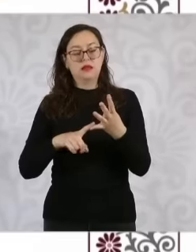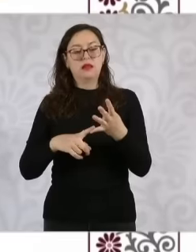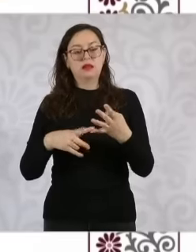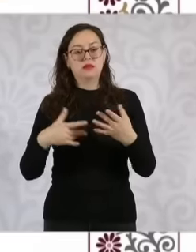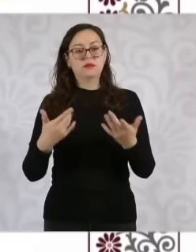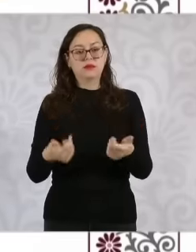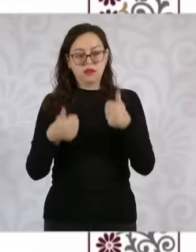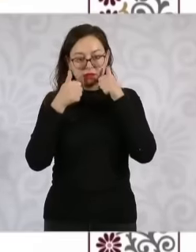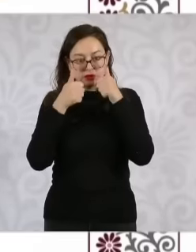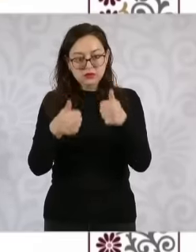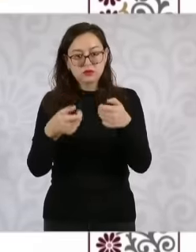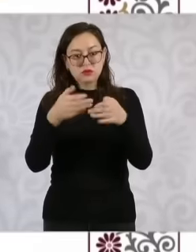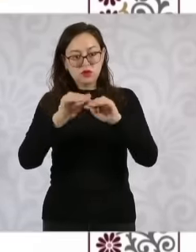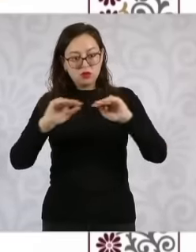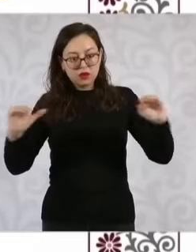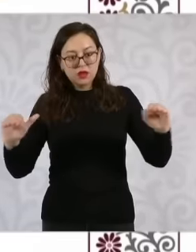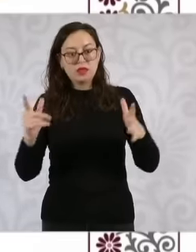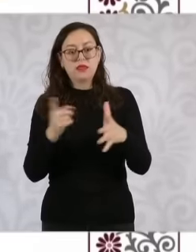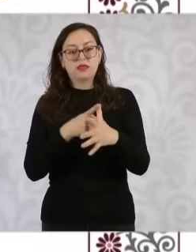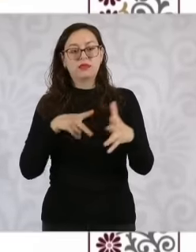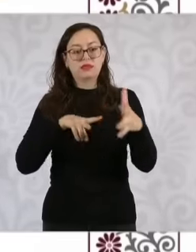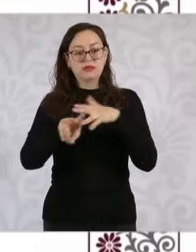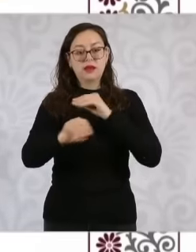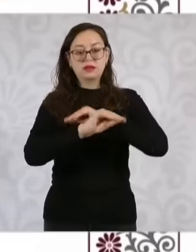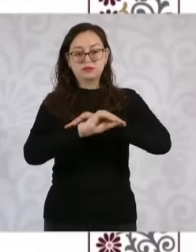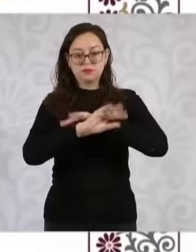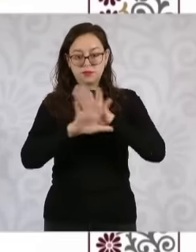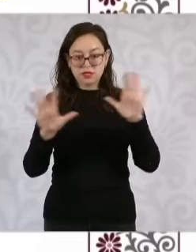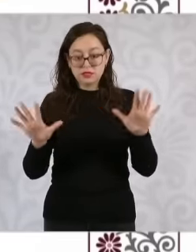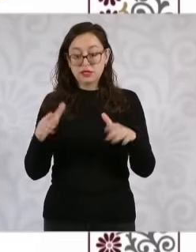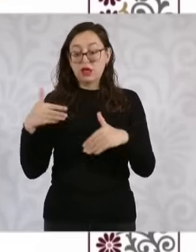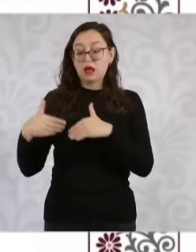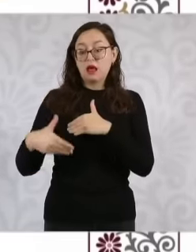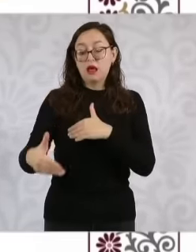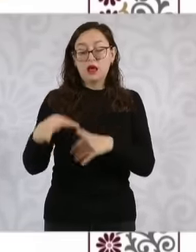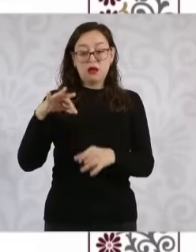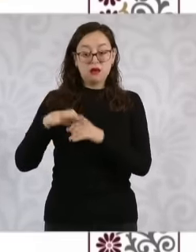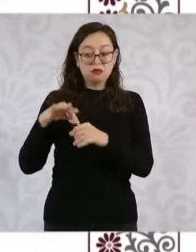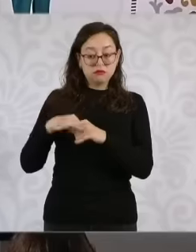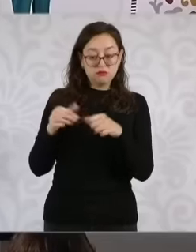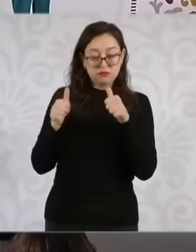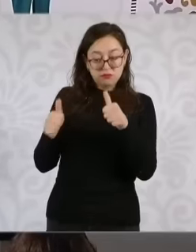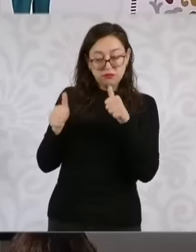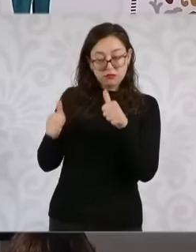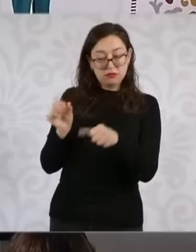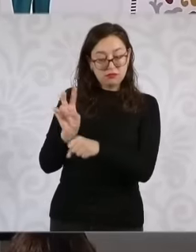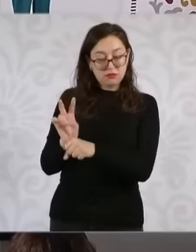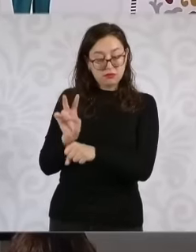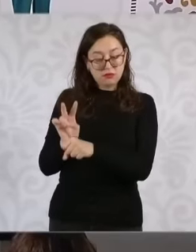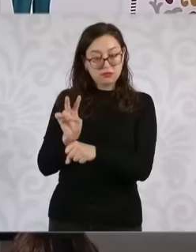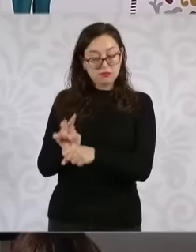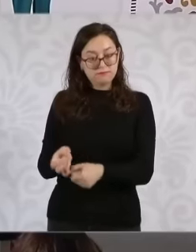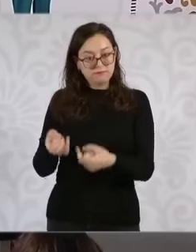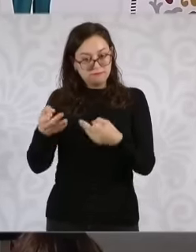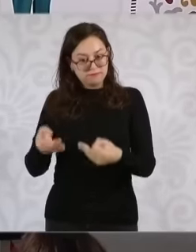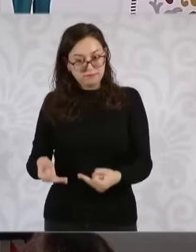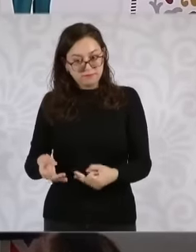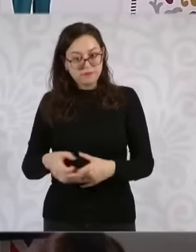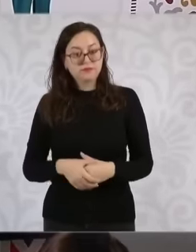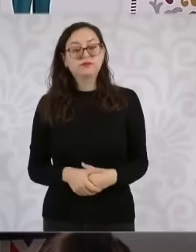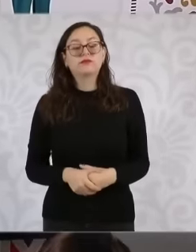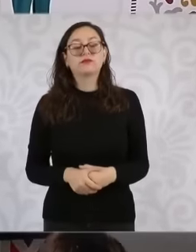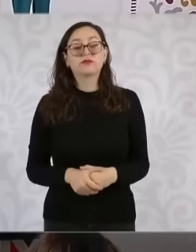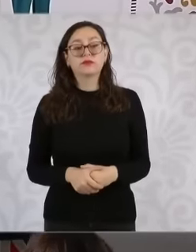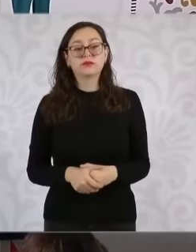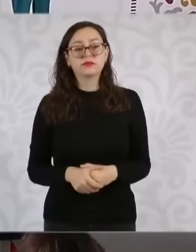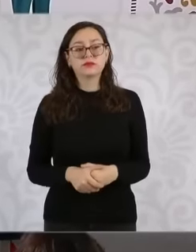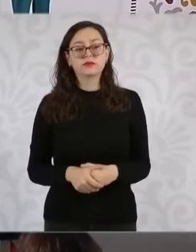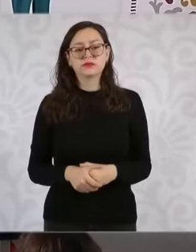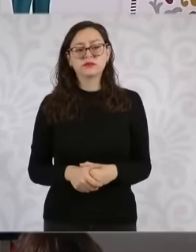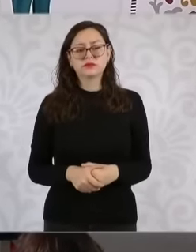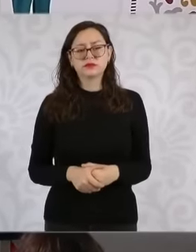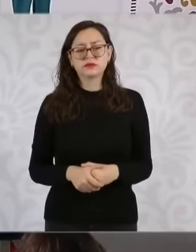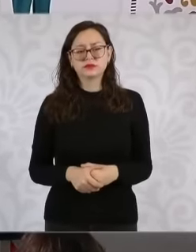guarantee effective protection during the electoral process in a general way,